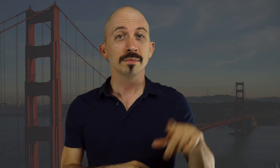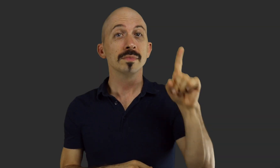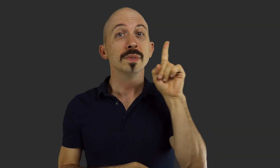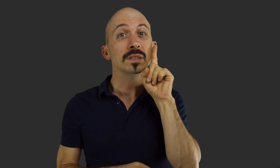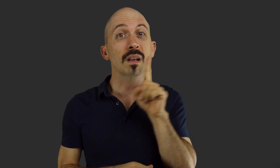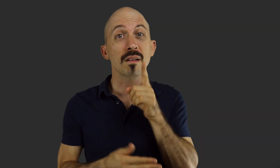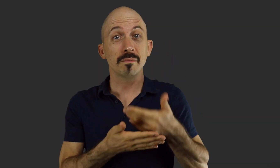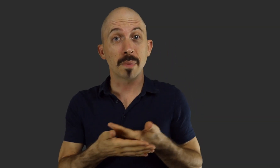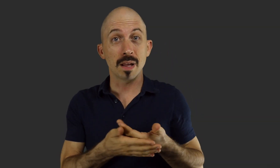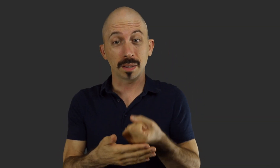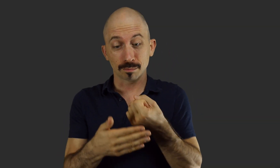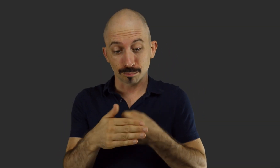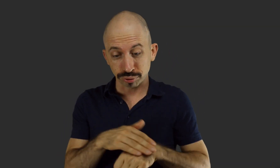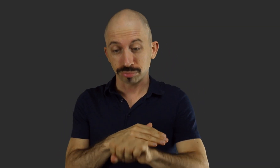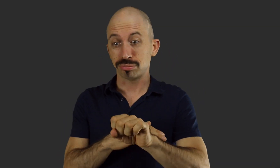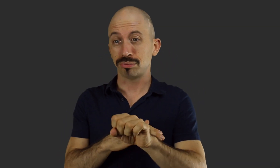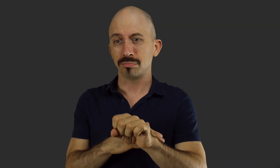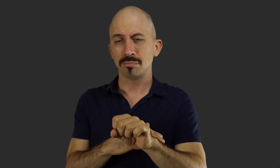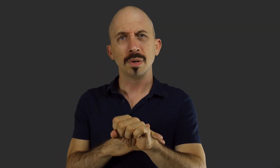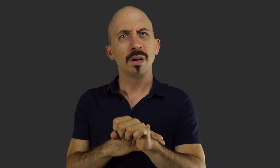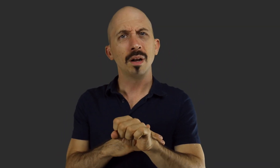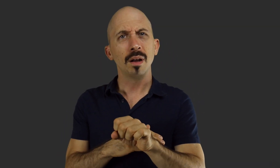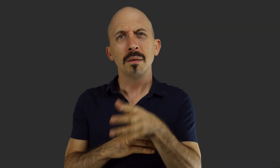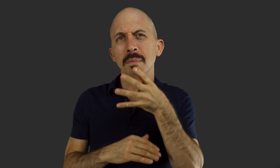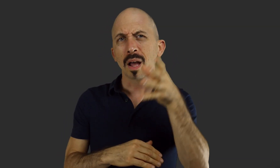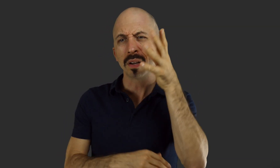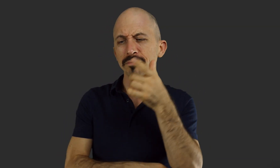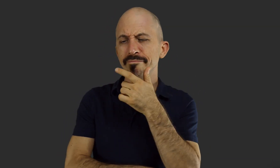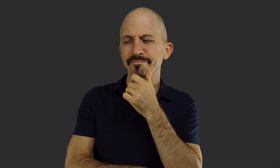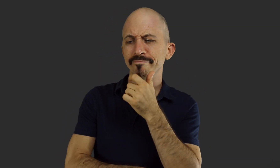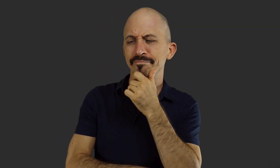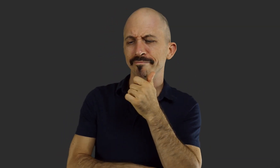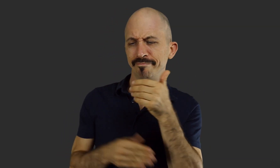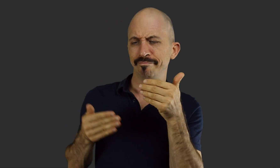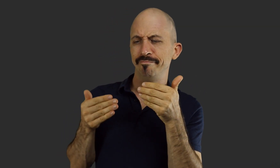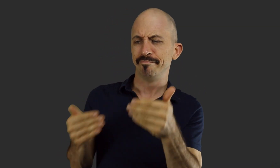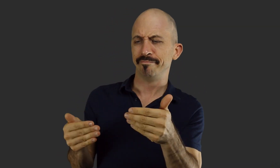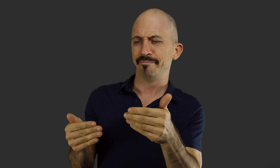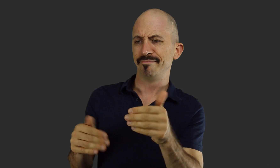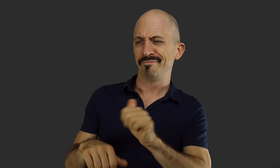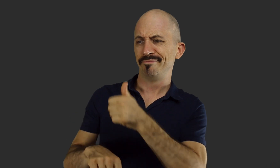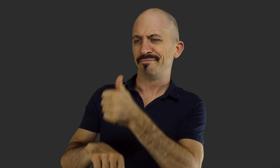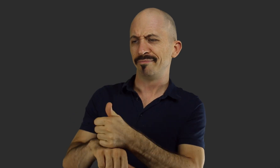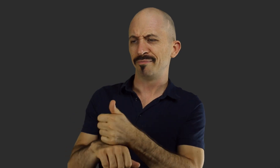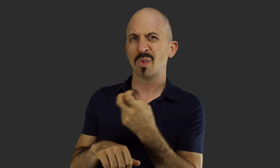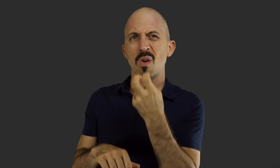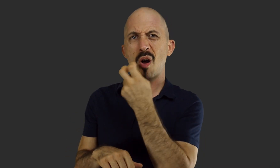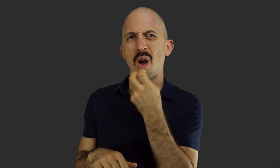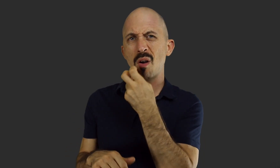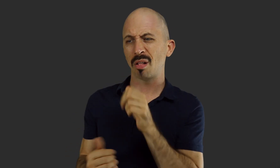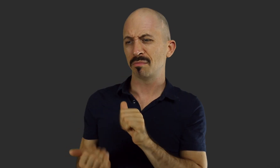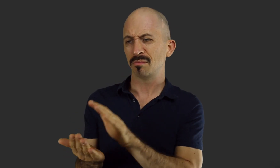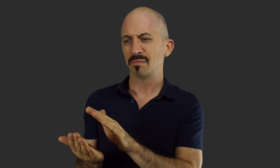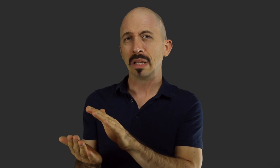When a deaf baby is born, parents may consider implementing an oral approach to language.